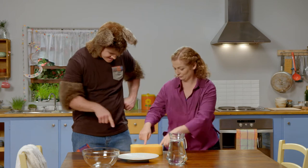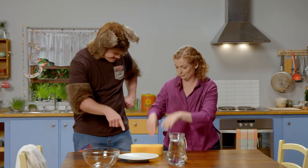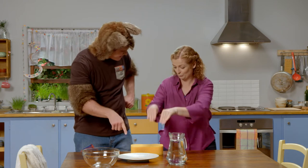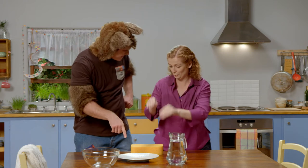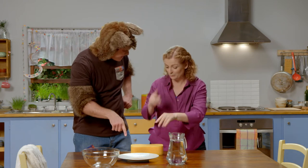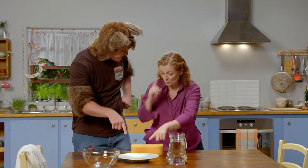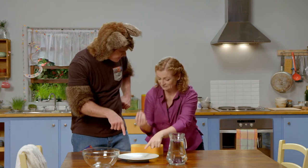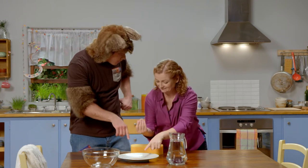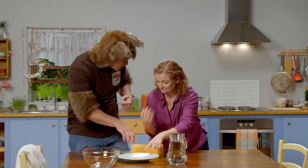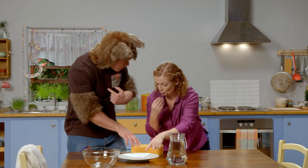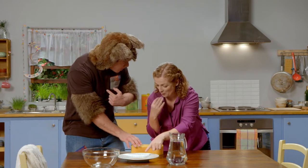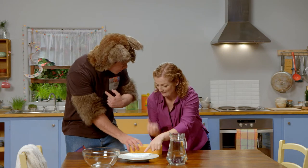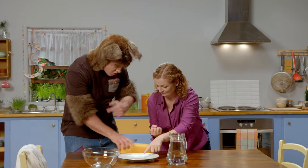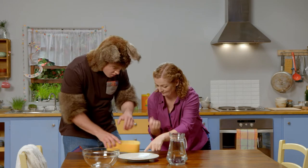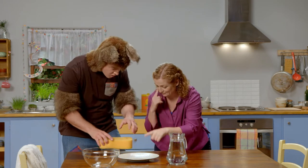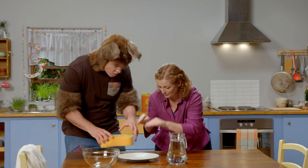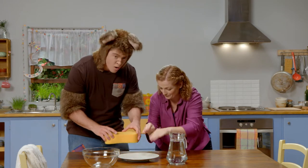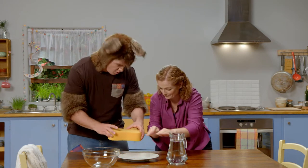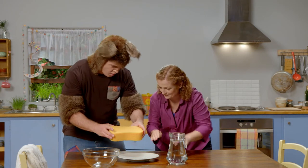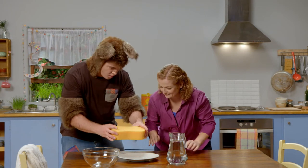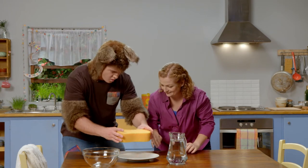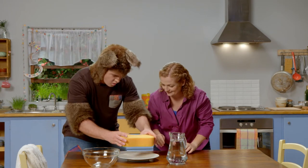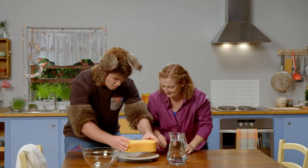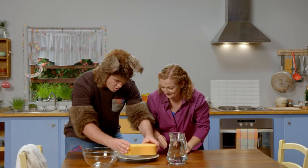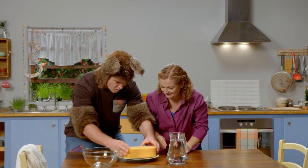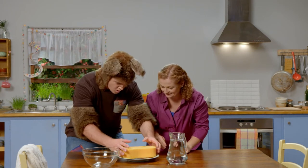now use the sponge and see what happens to the water.